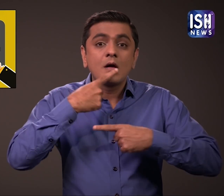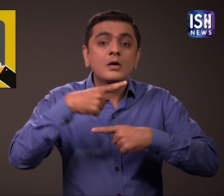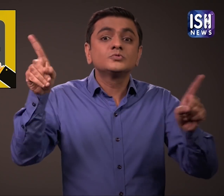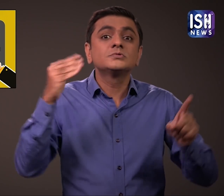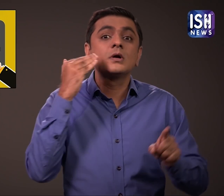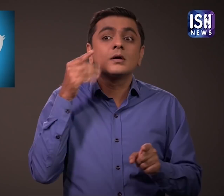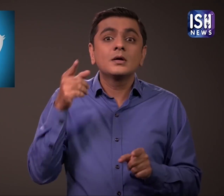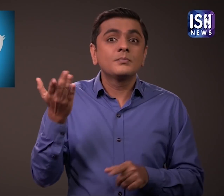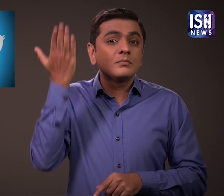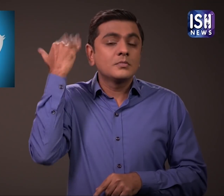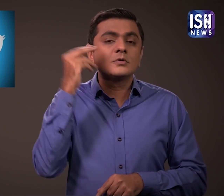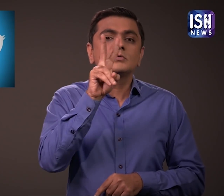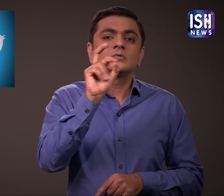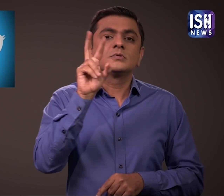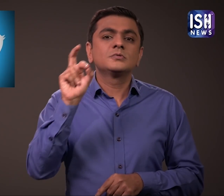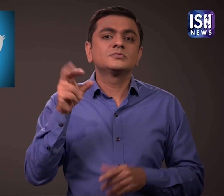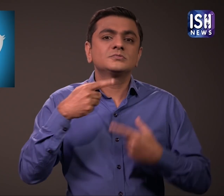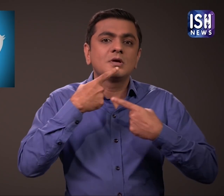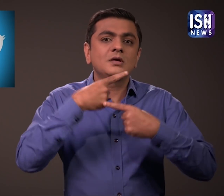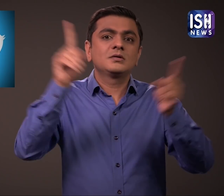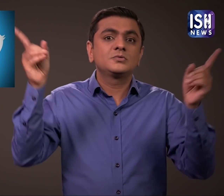and was launched in 2020.